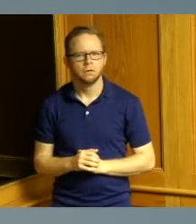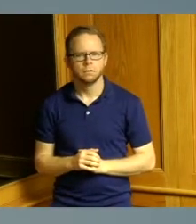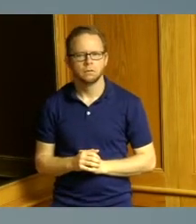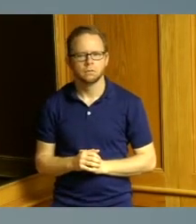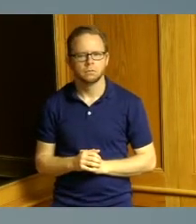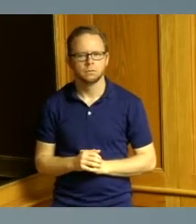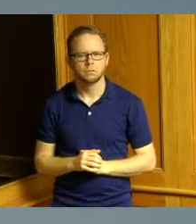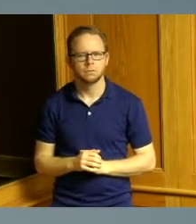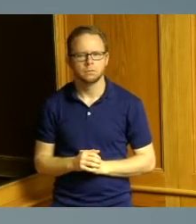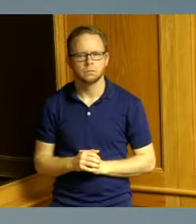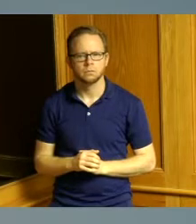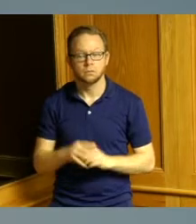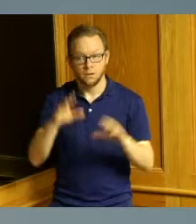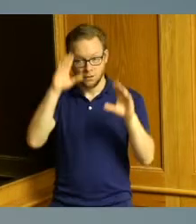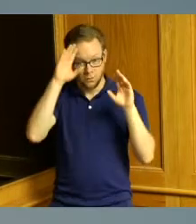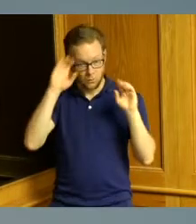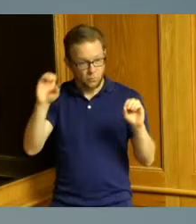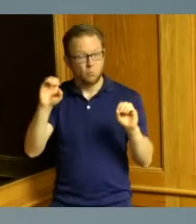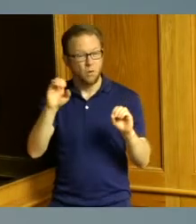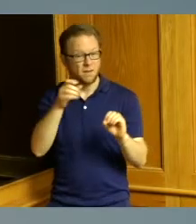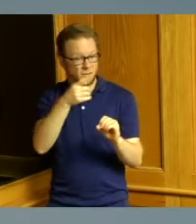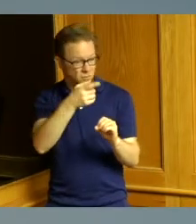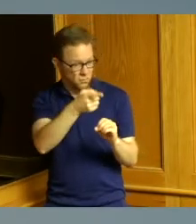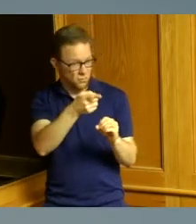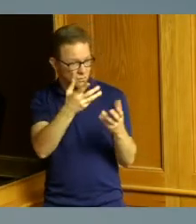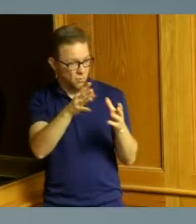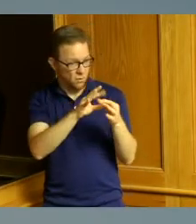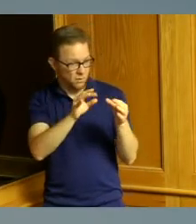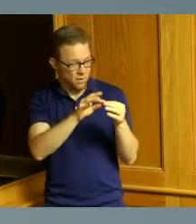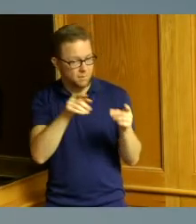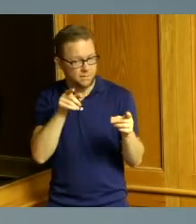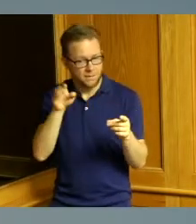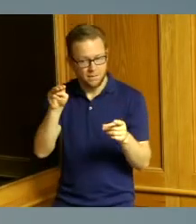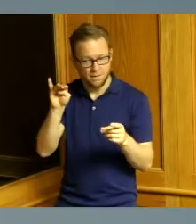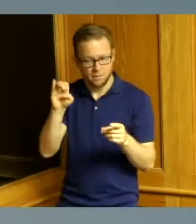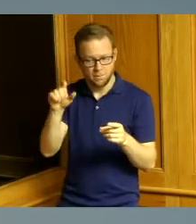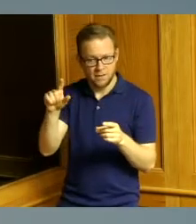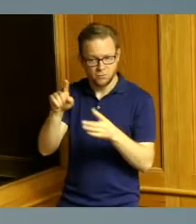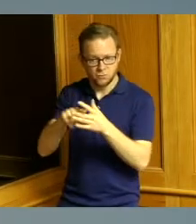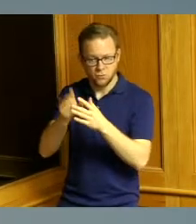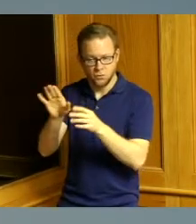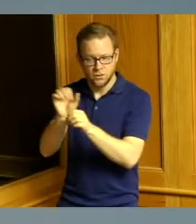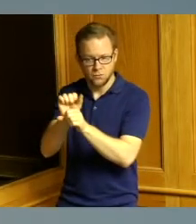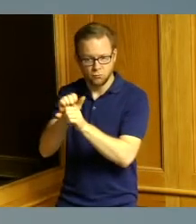President Summerow Dumas indicated Michael had started his career with Job and Family Services